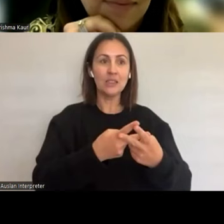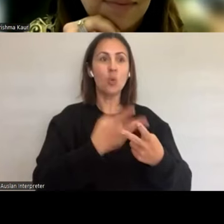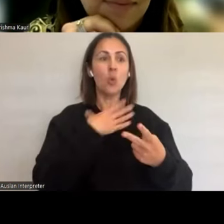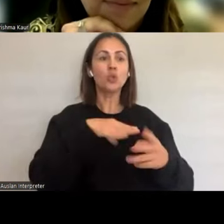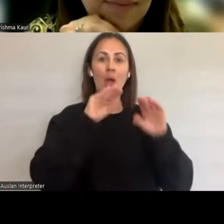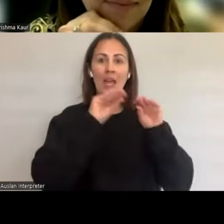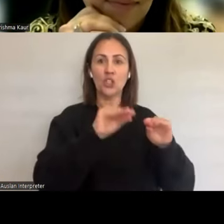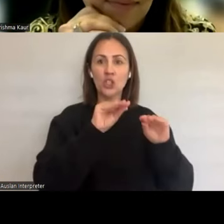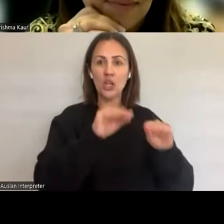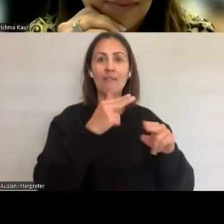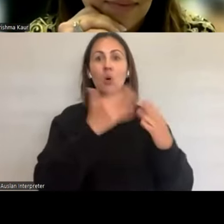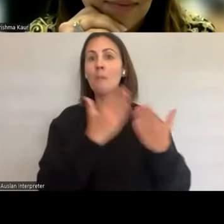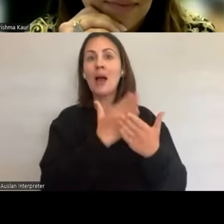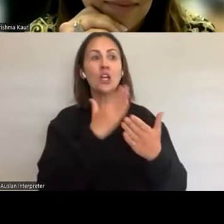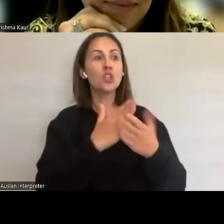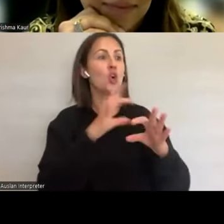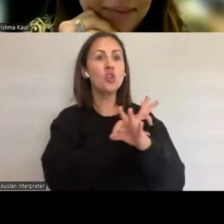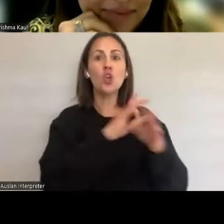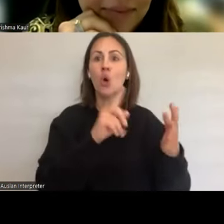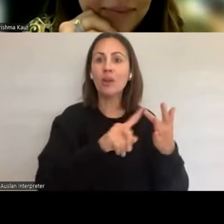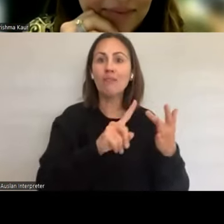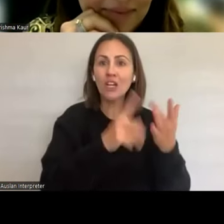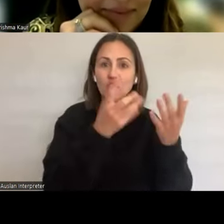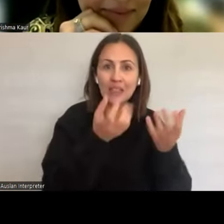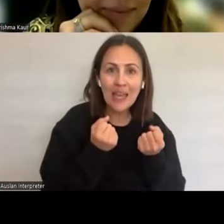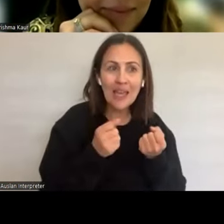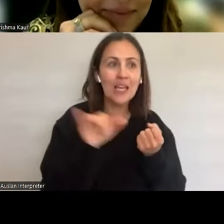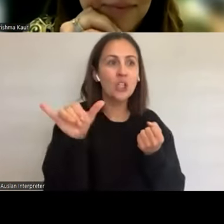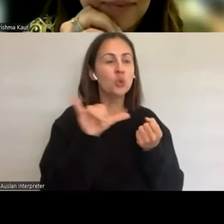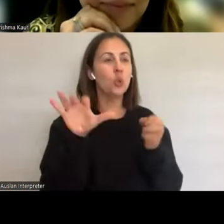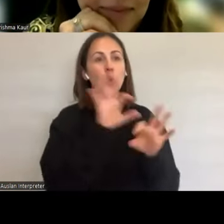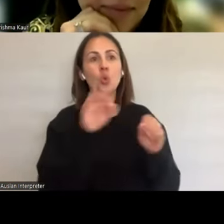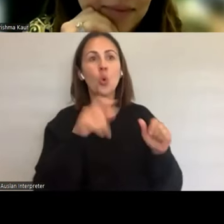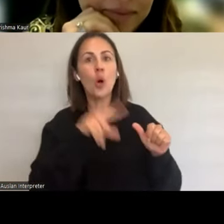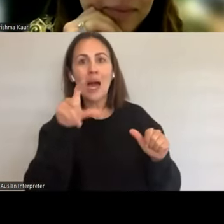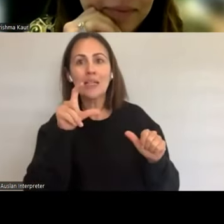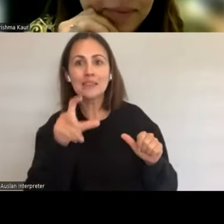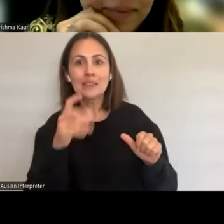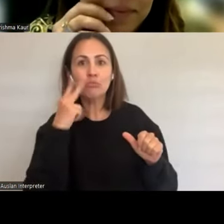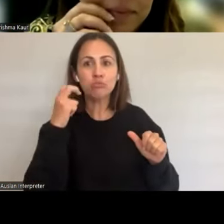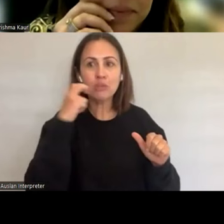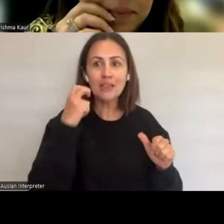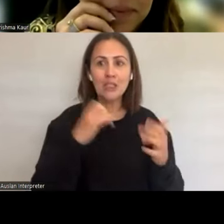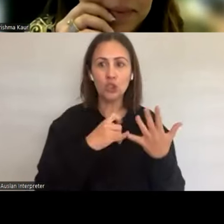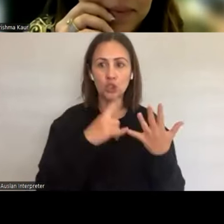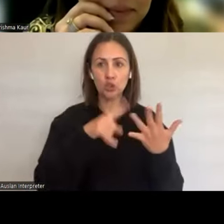You know, building confidence in yourself, knowing who you are, being able to react to a variety of,